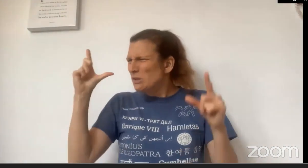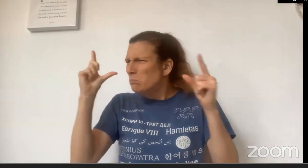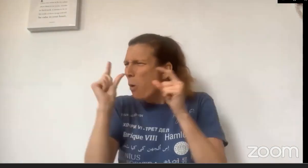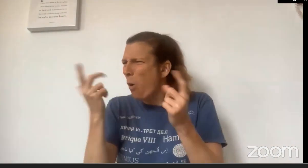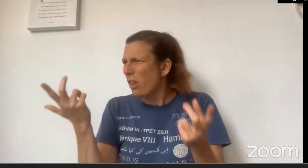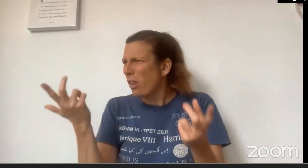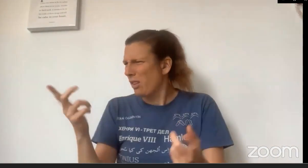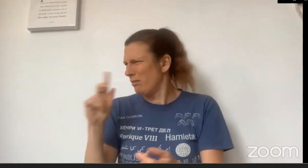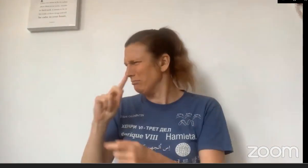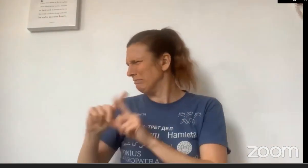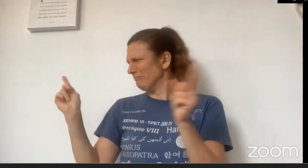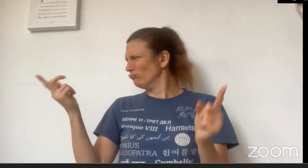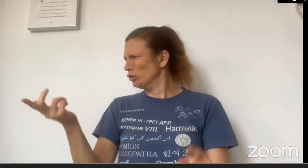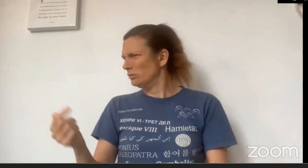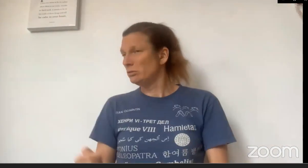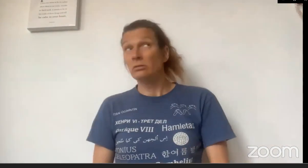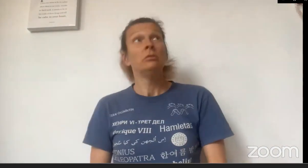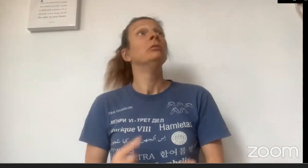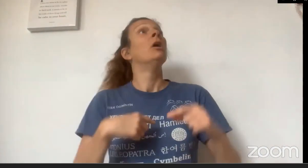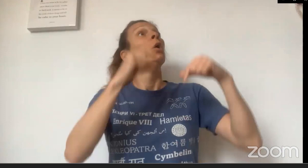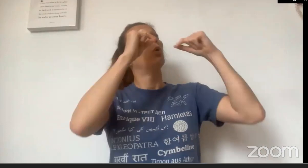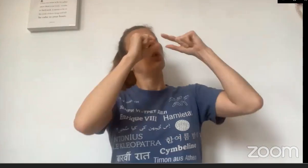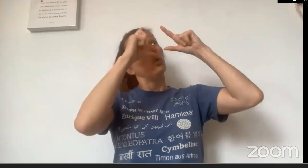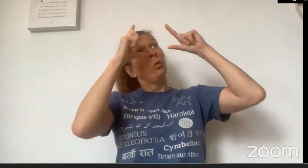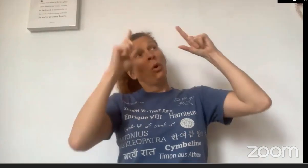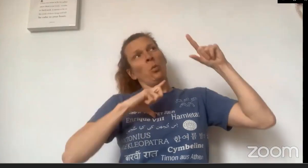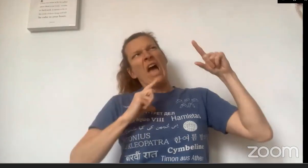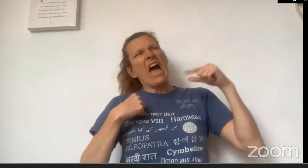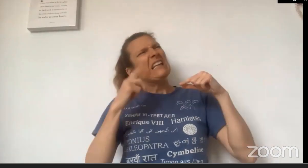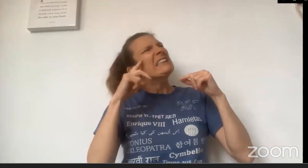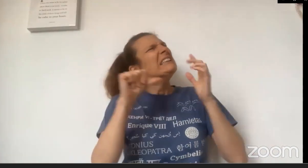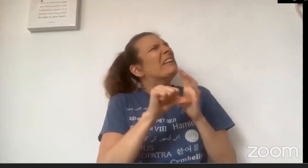before they were much smaller. You look different."